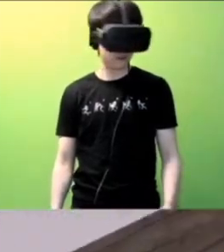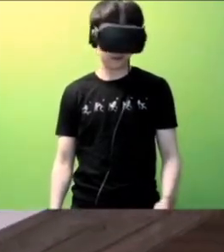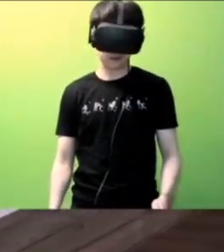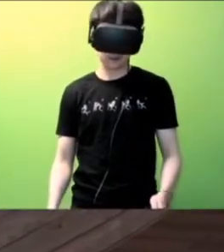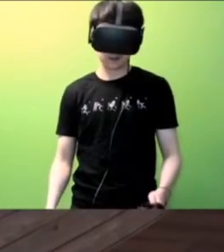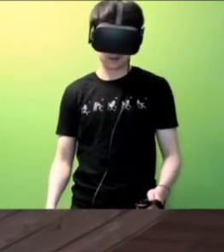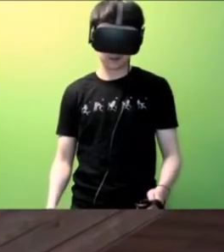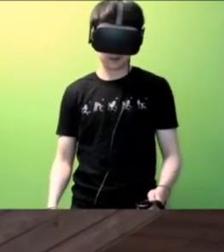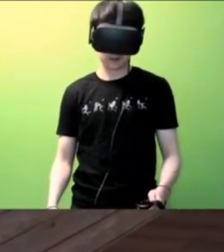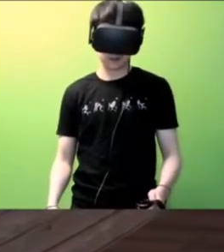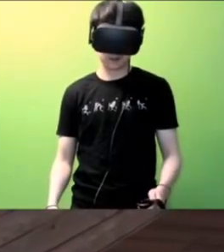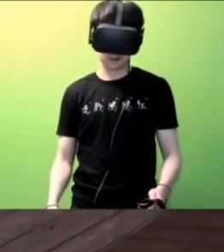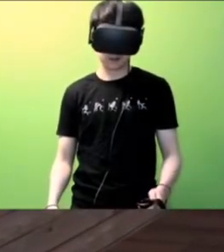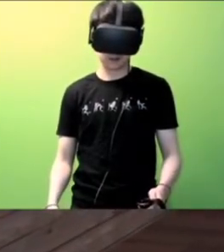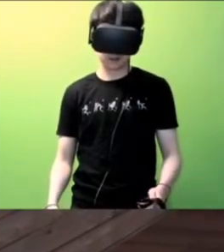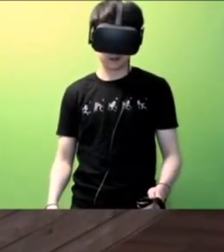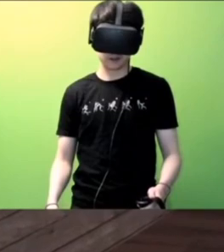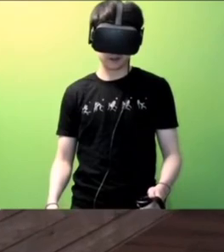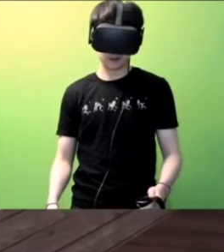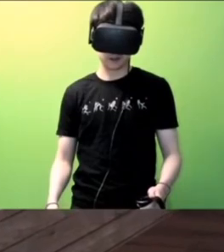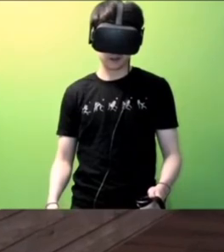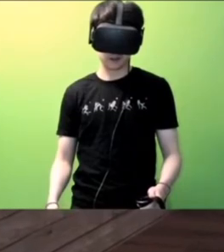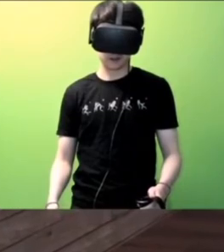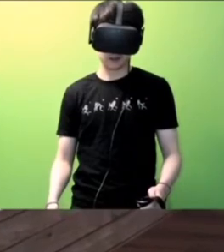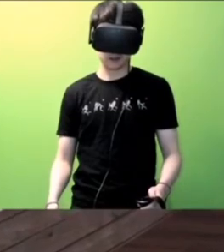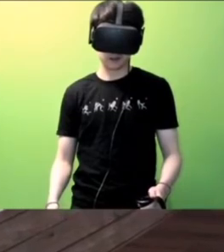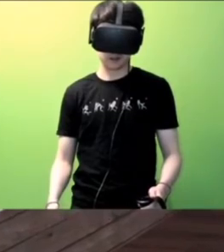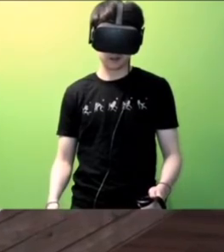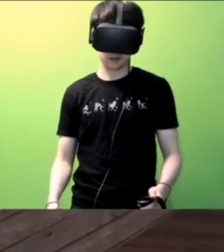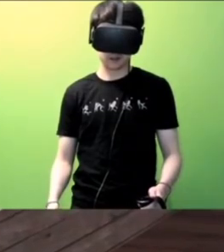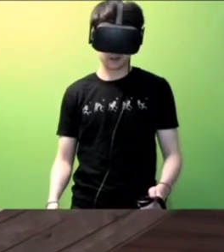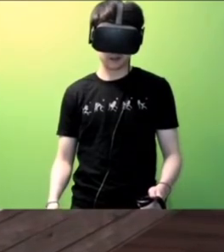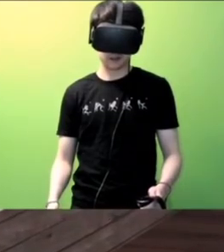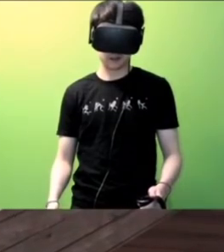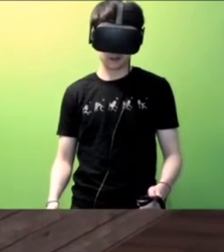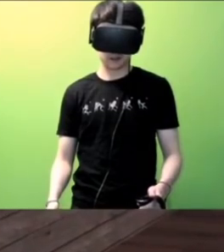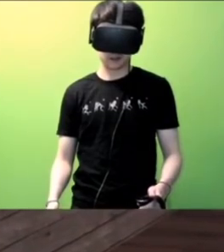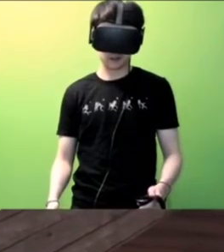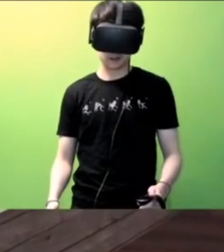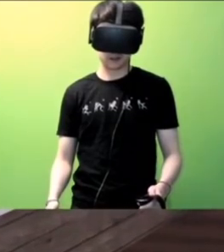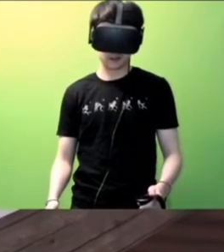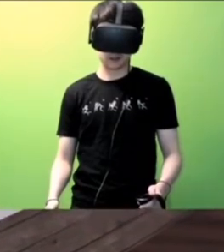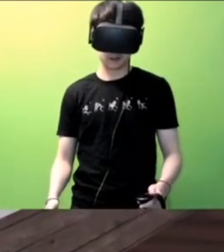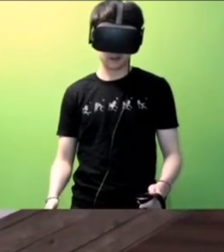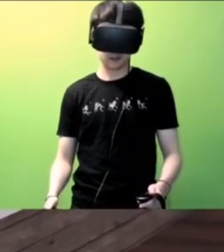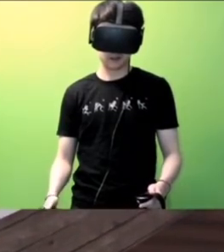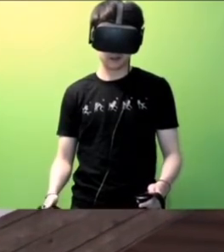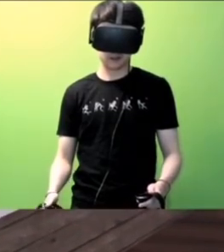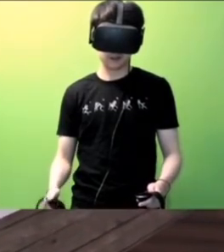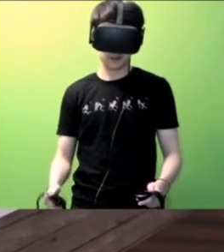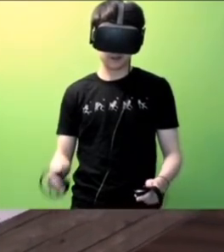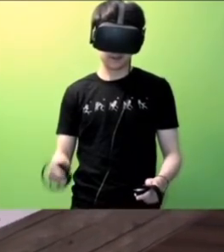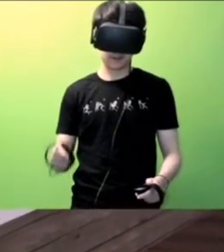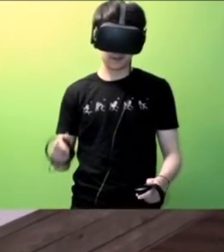Oh right. I remember your videos are - - Wow